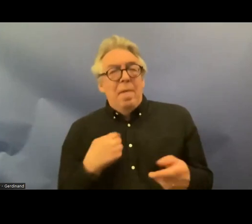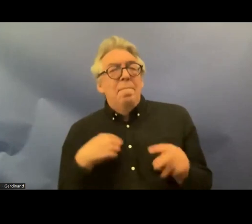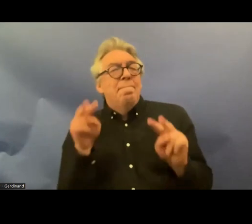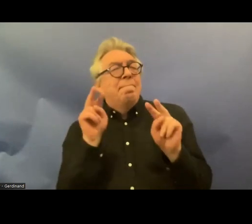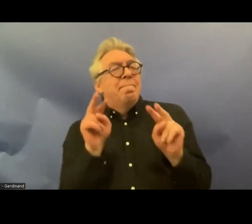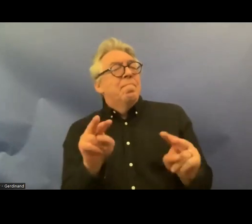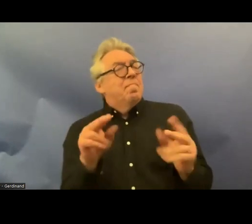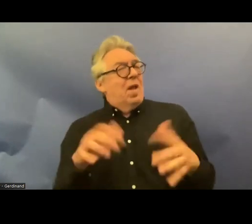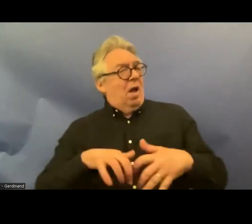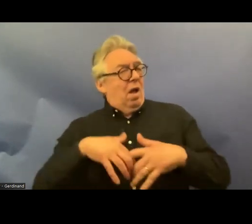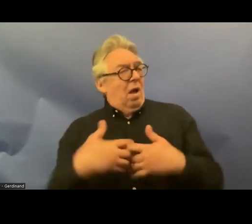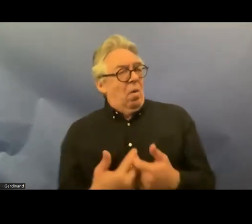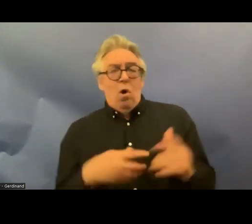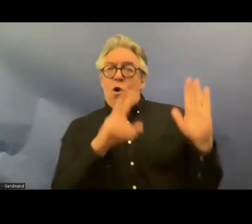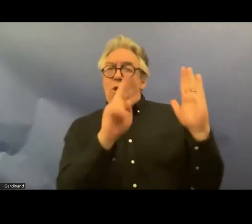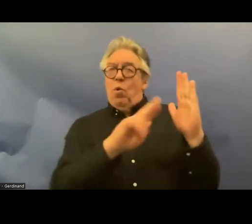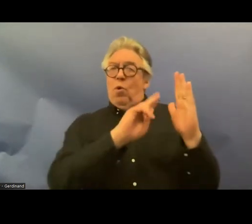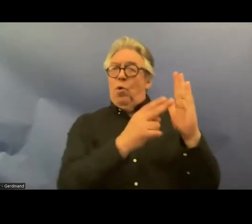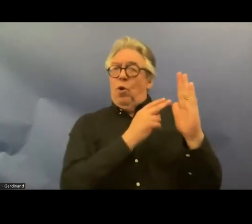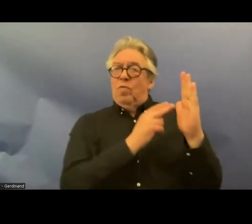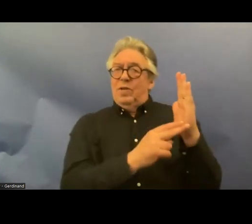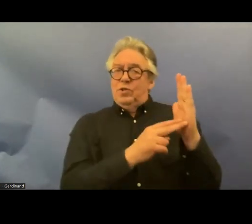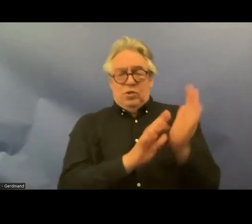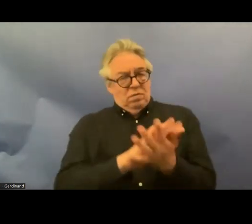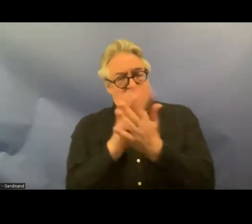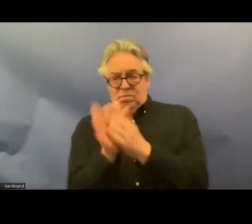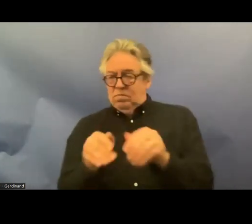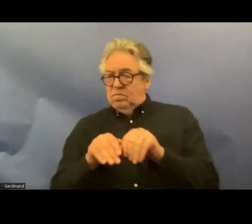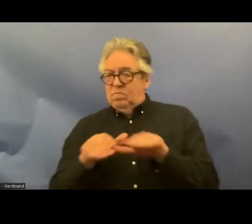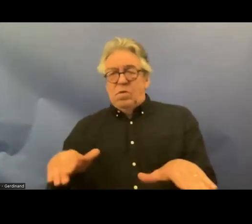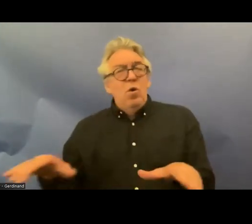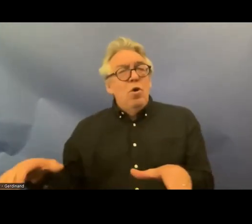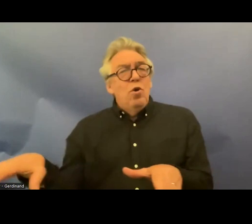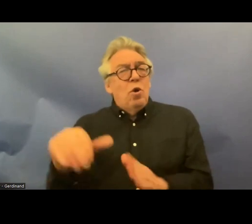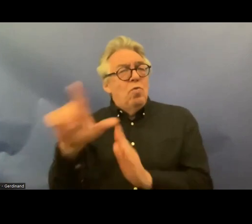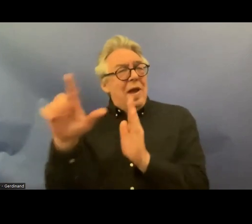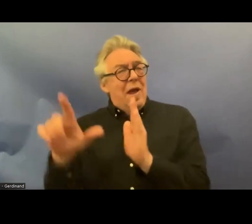convention um into National Law and I'm particularly interested in this topic